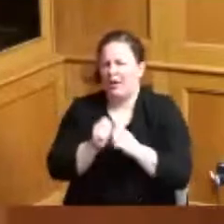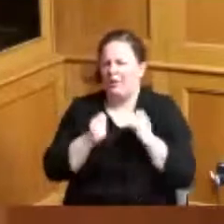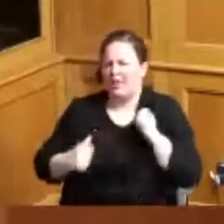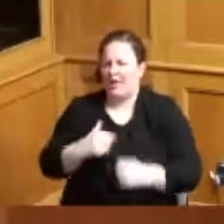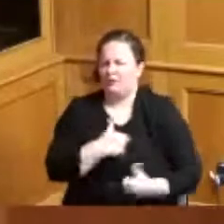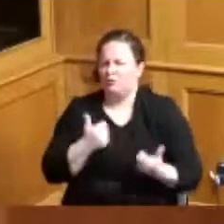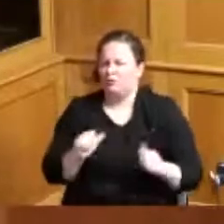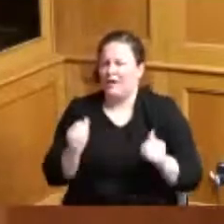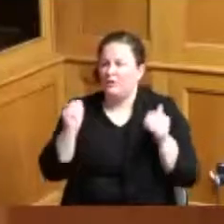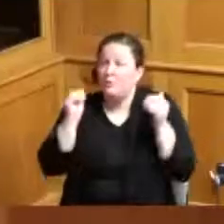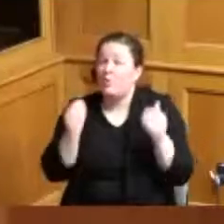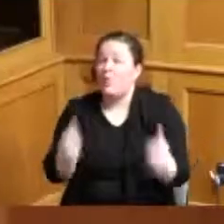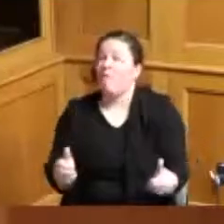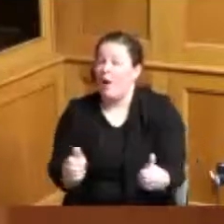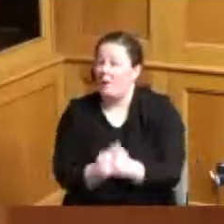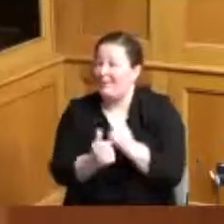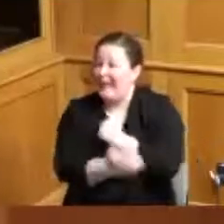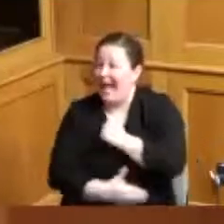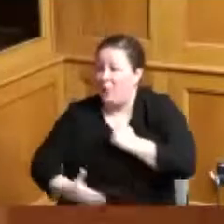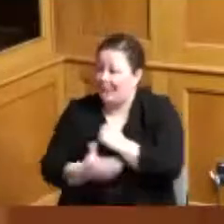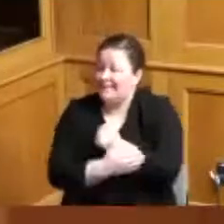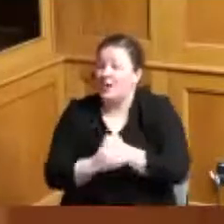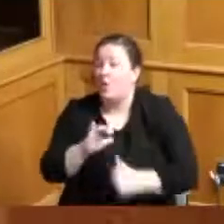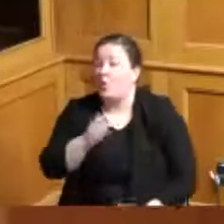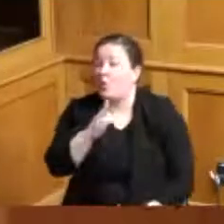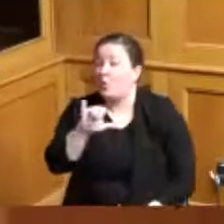in the work of the county forward so thanks Chris for being here and thanks for coming over